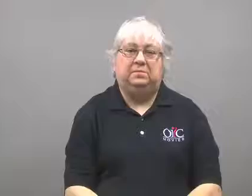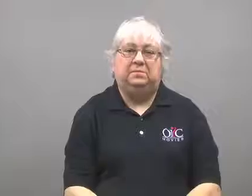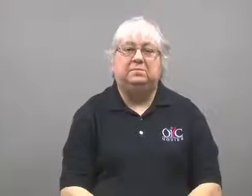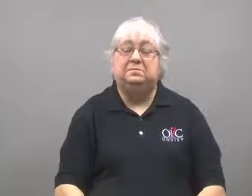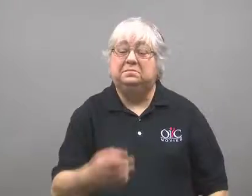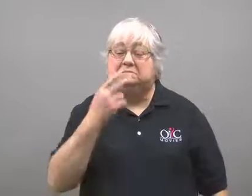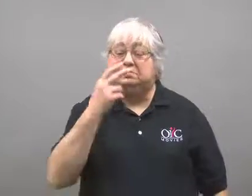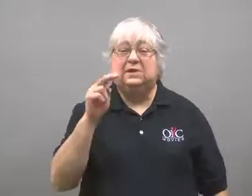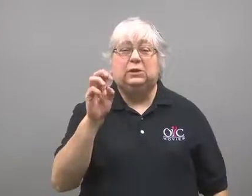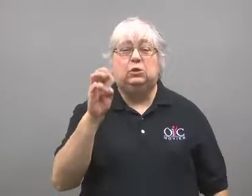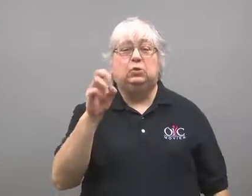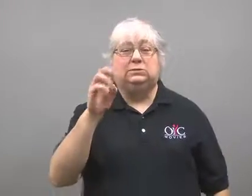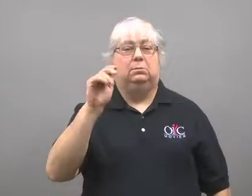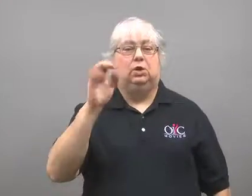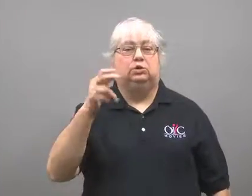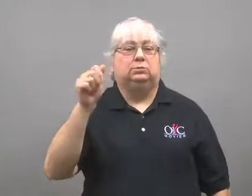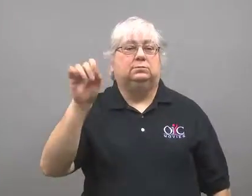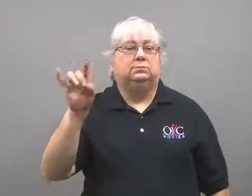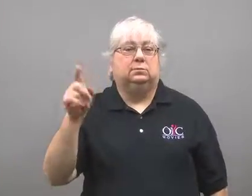I saw this in the news on March 18.